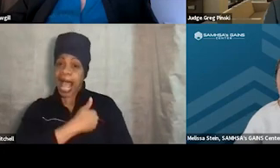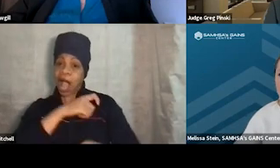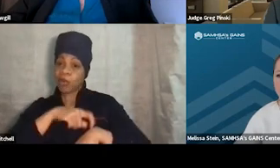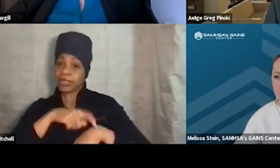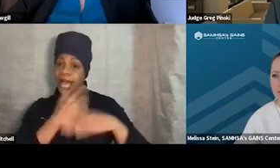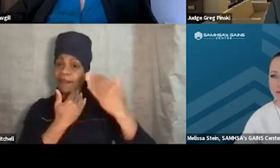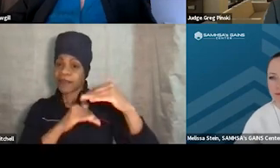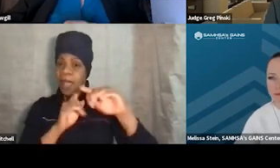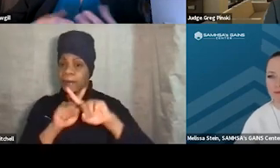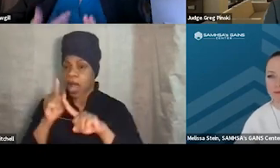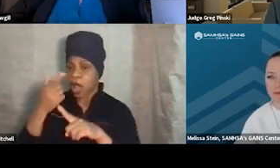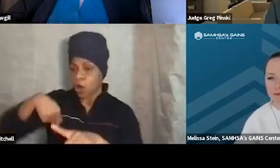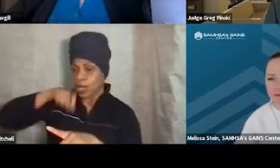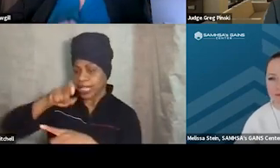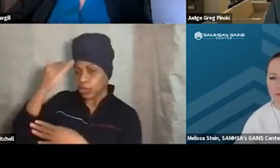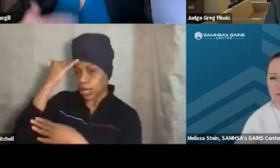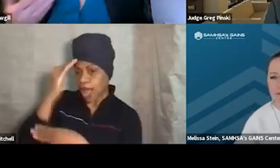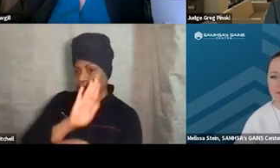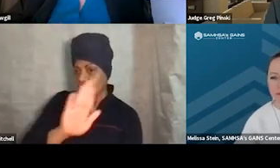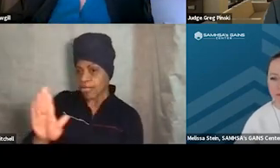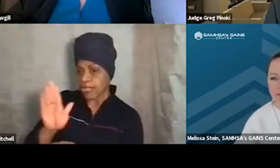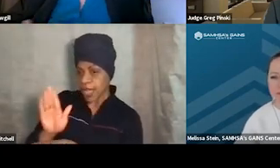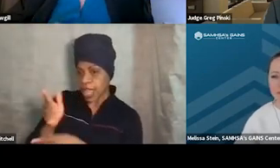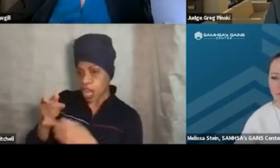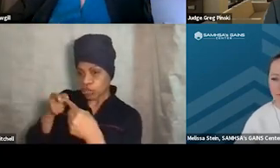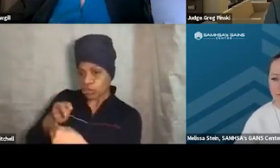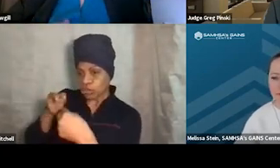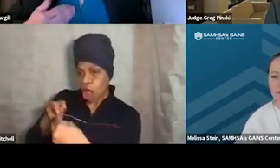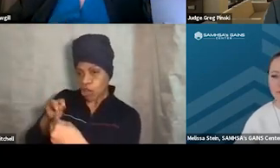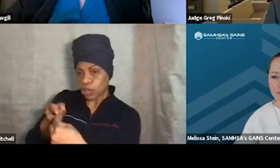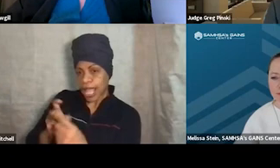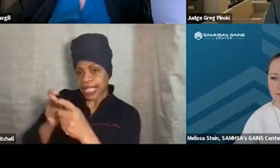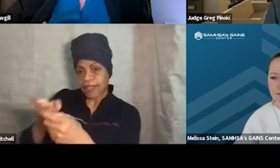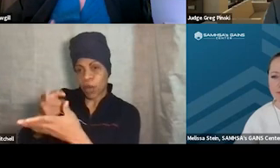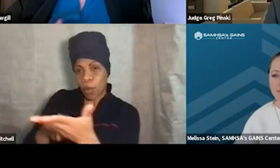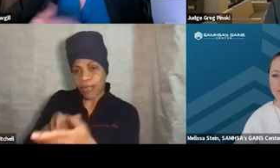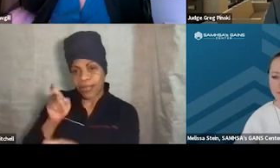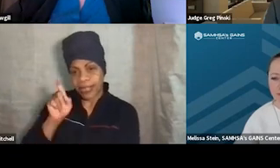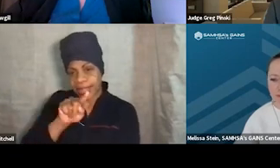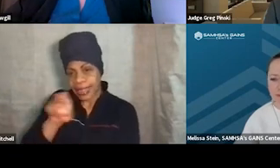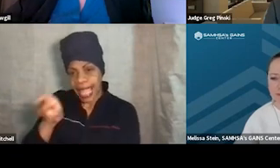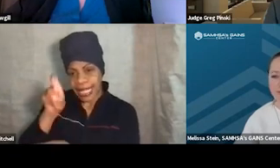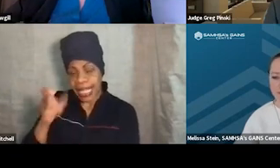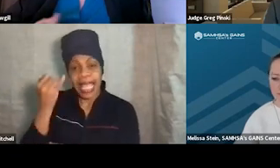and give them what they need to be able to move forward. Because if we don't give that time, they're gonna be back eventually.